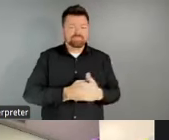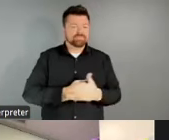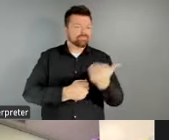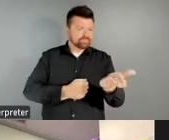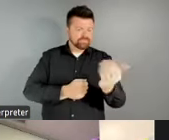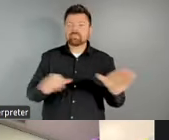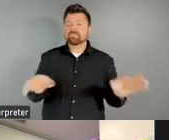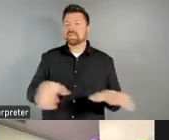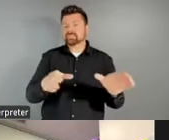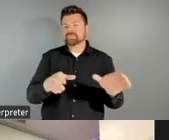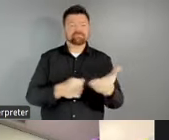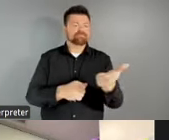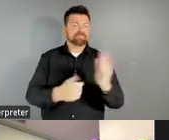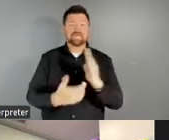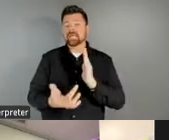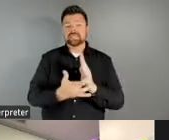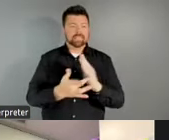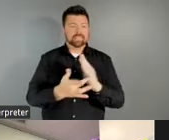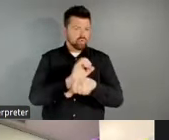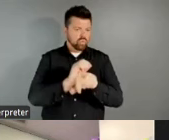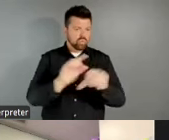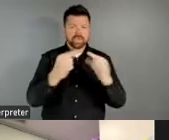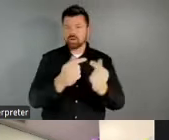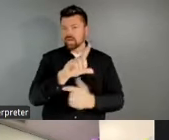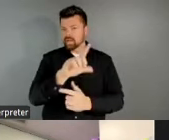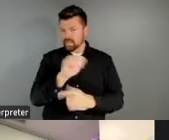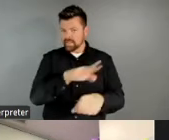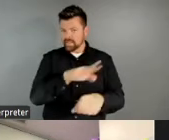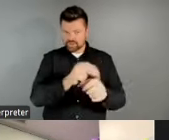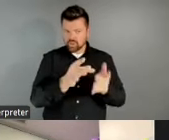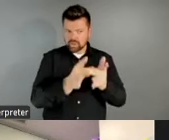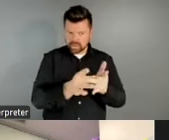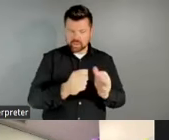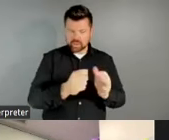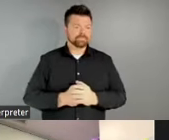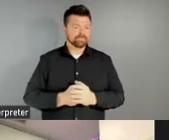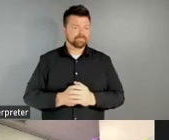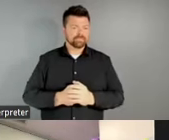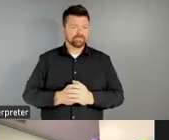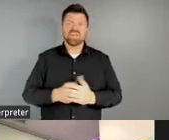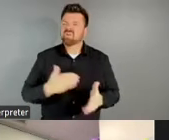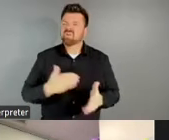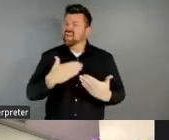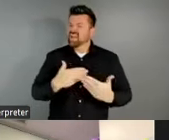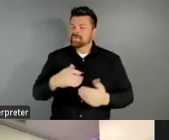We've convened a technical working group of LAA national leaders. We are very happy that Tracy is